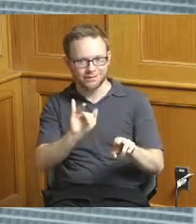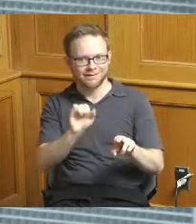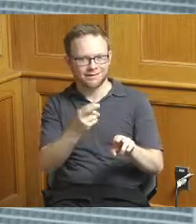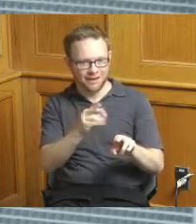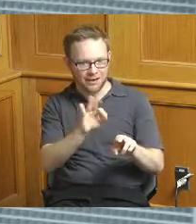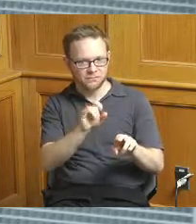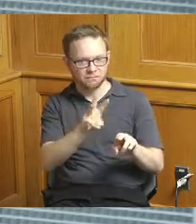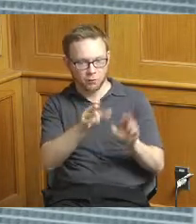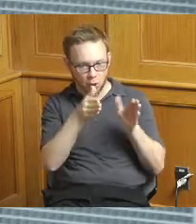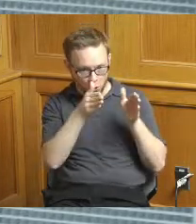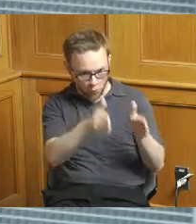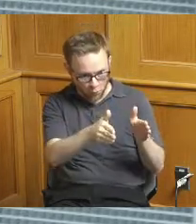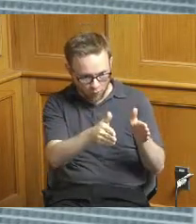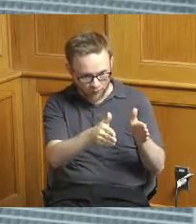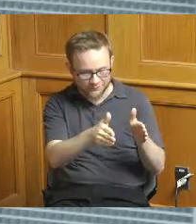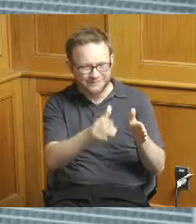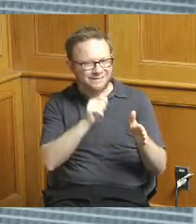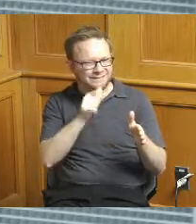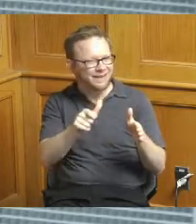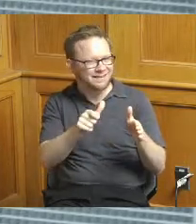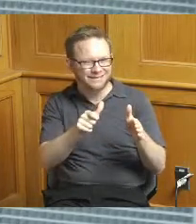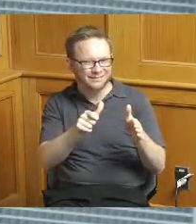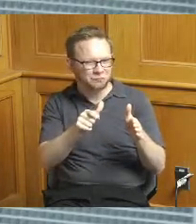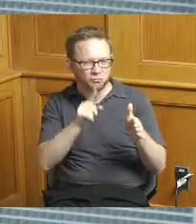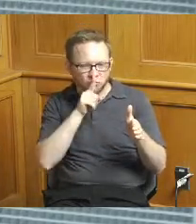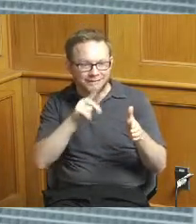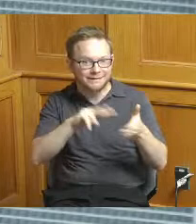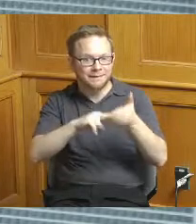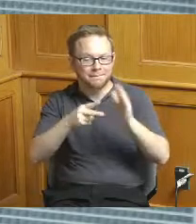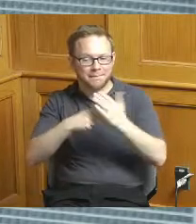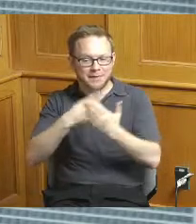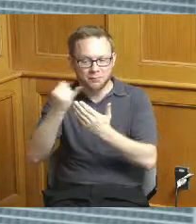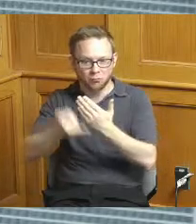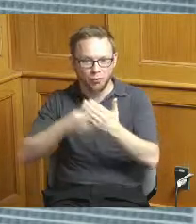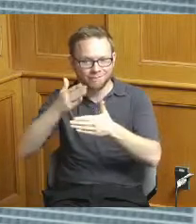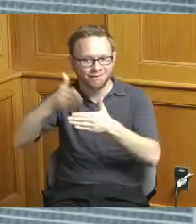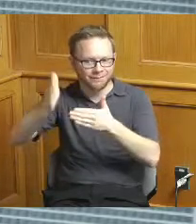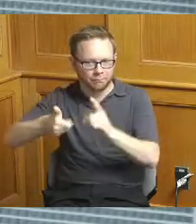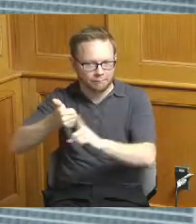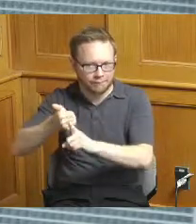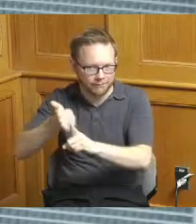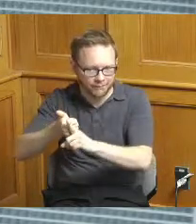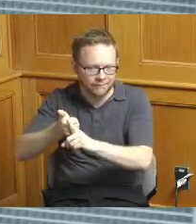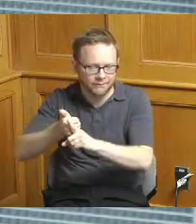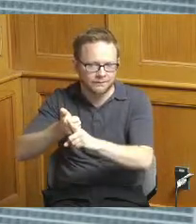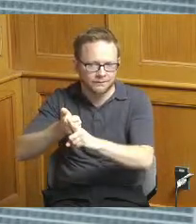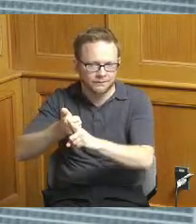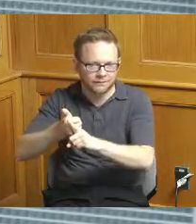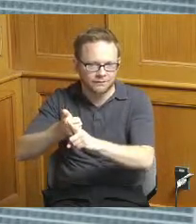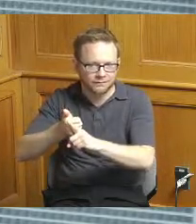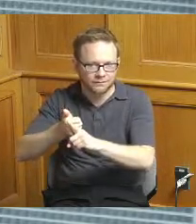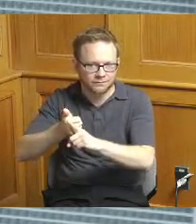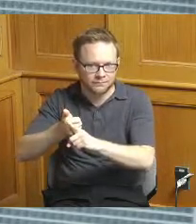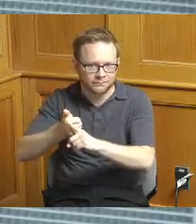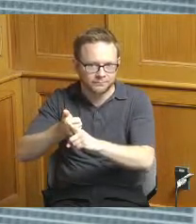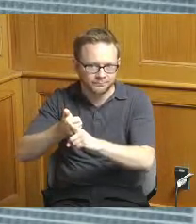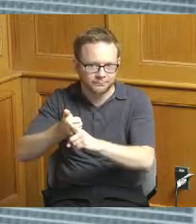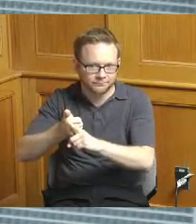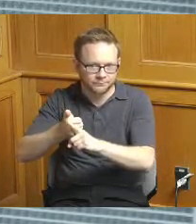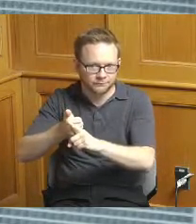doesn't always track the the projects that we expected to have the expenditures on